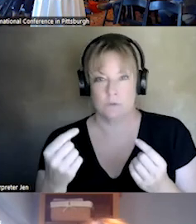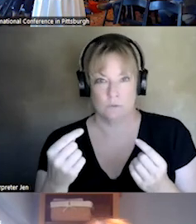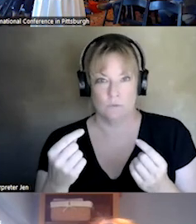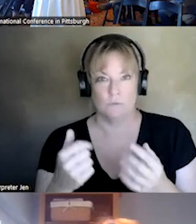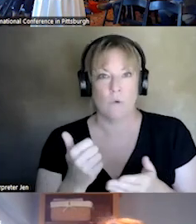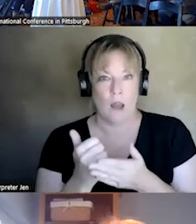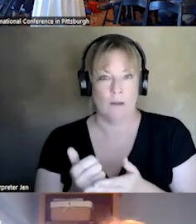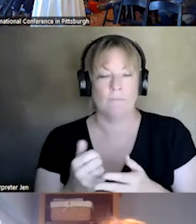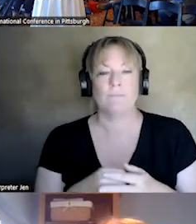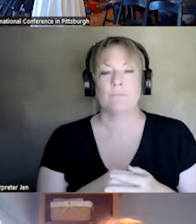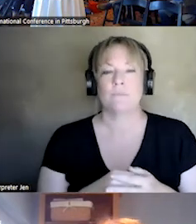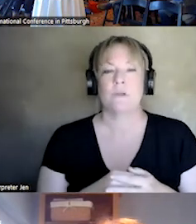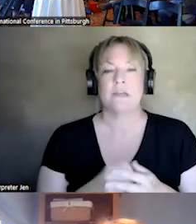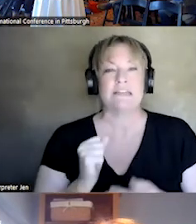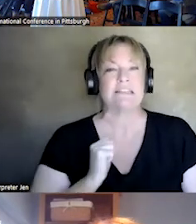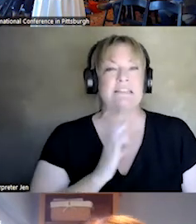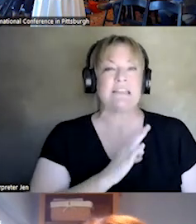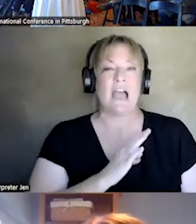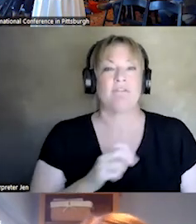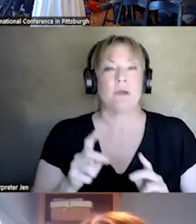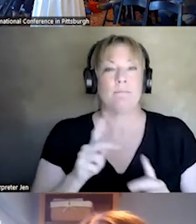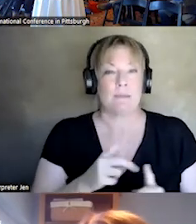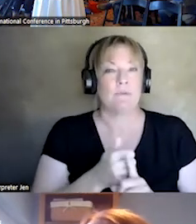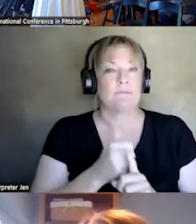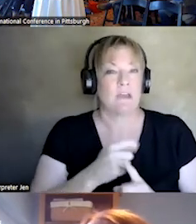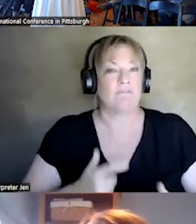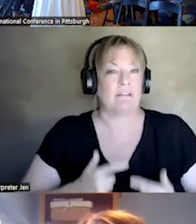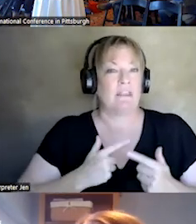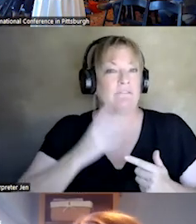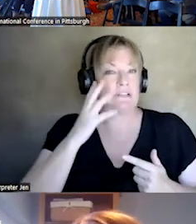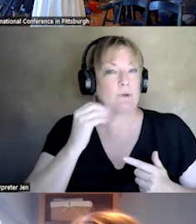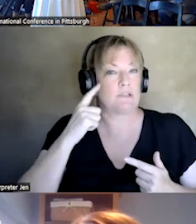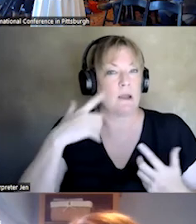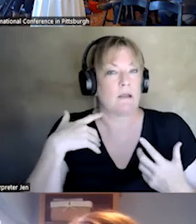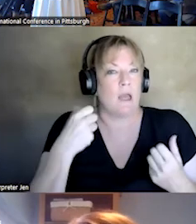IT IS STAFFED BY, PEOPLE WITH LIVED EXPERIENCE IN MENTAL HEALTH, BUT ALSO WITH PEOPLE, WITH